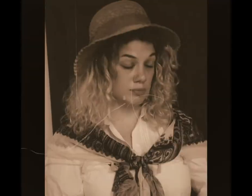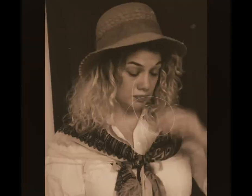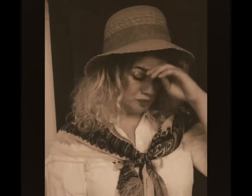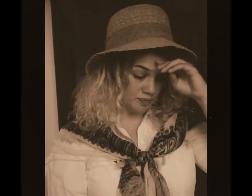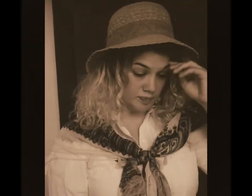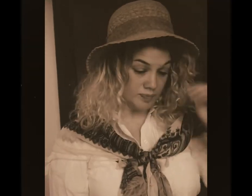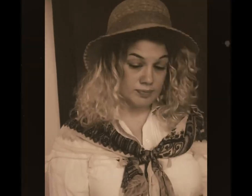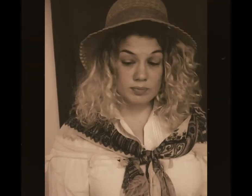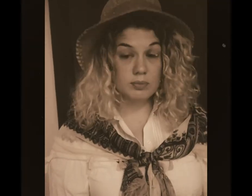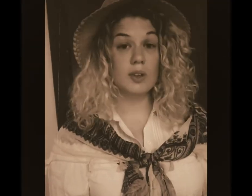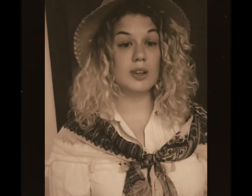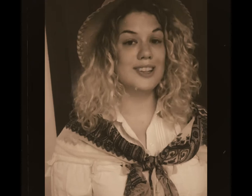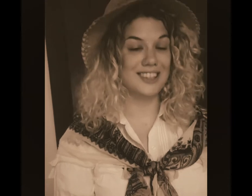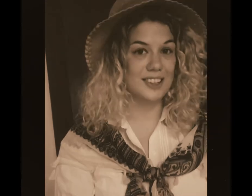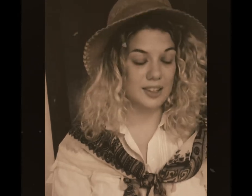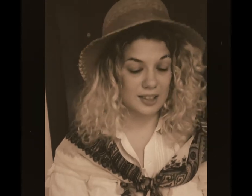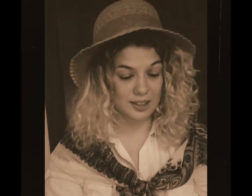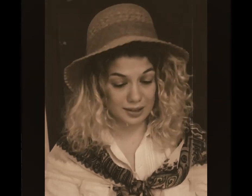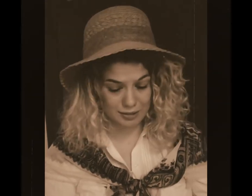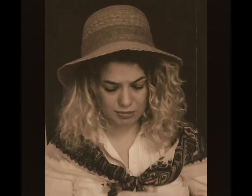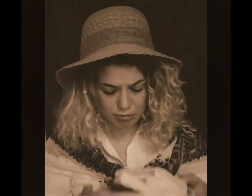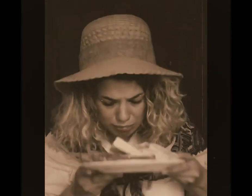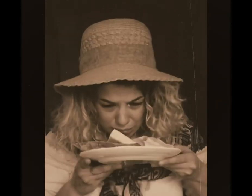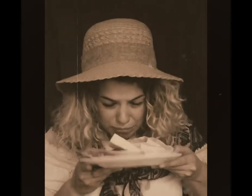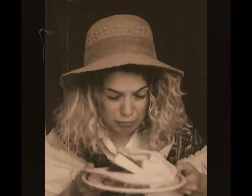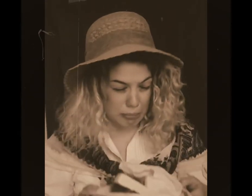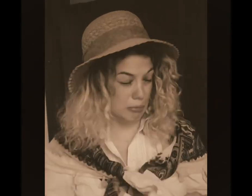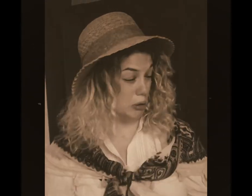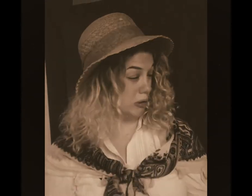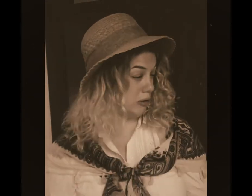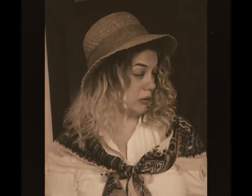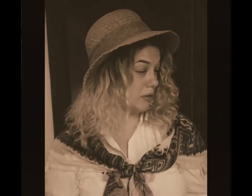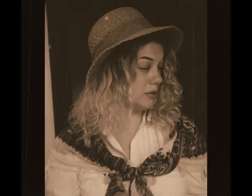to buy a hock of bacon and a pound of mouldy cheese.